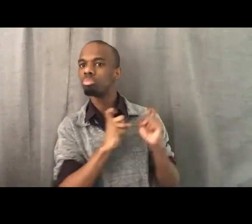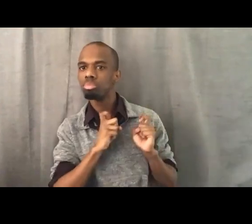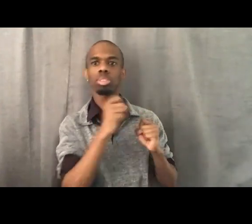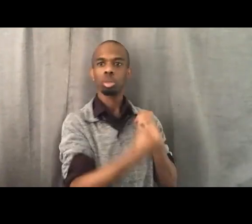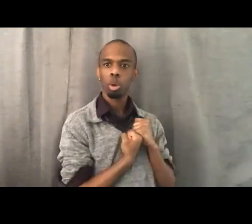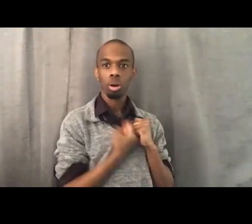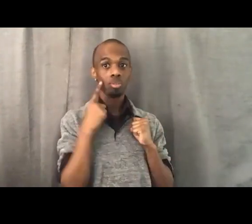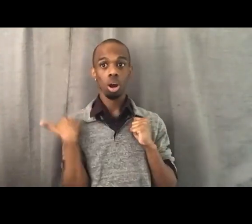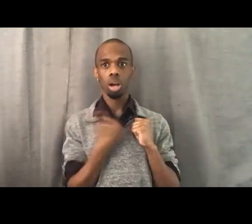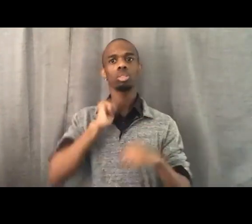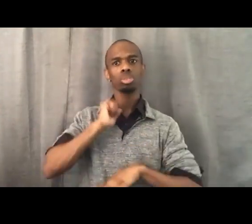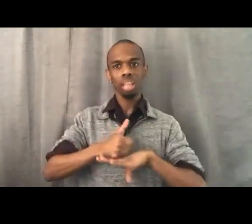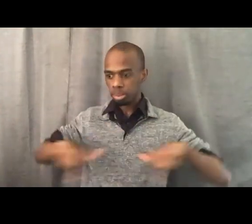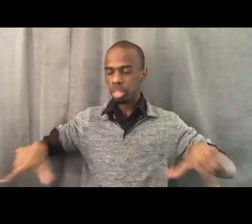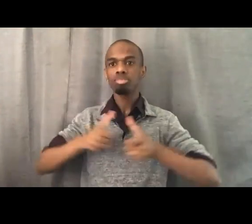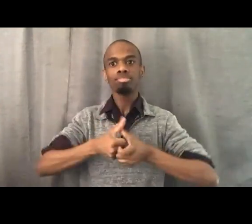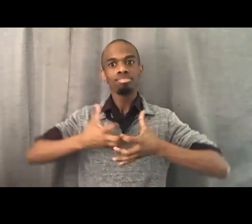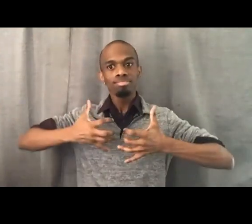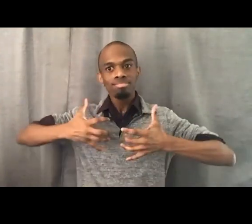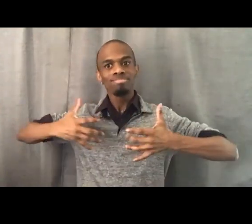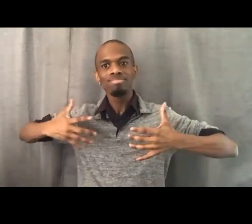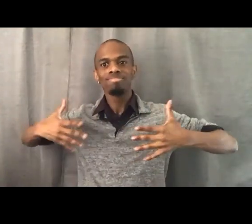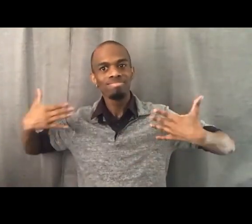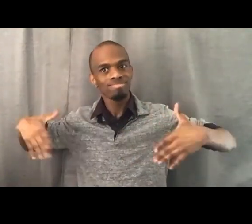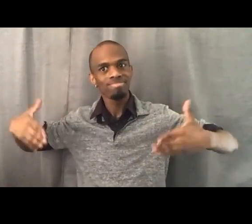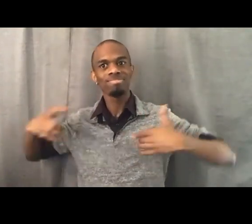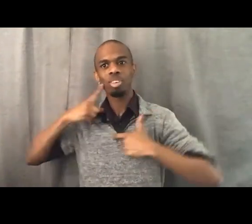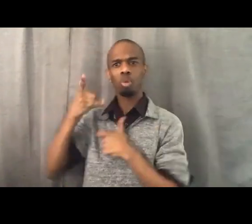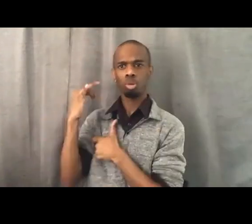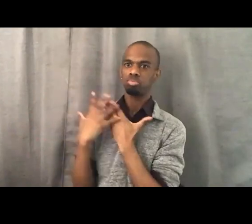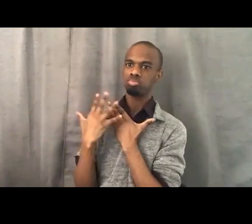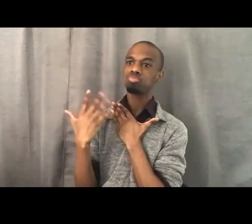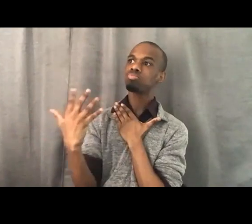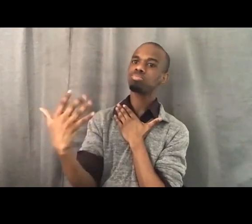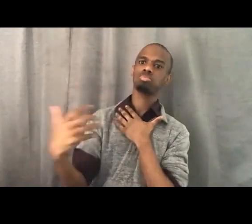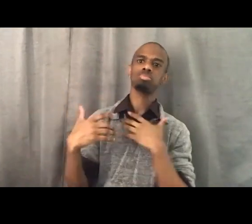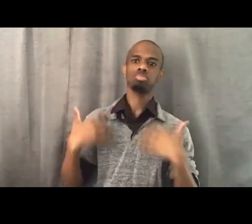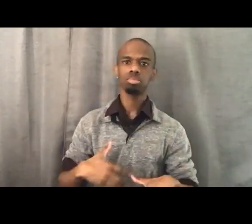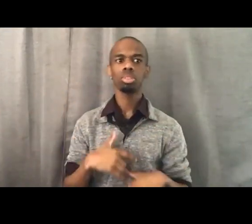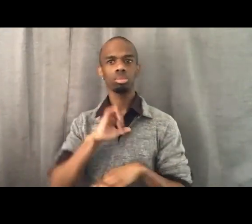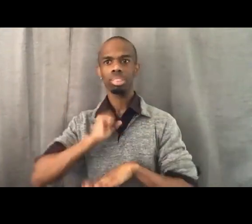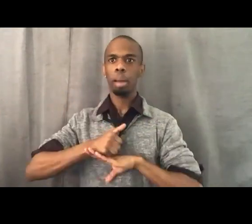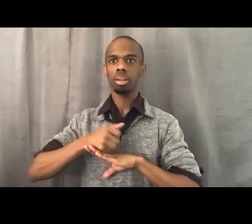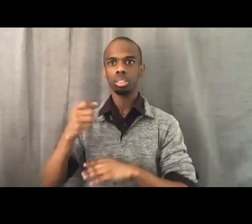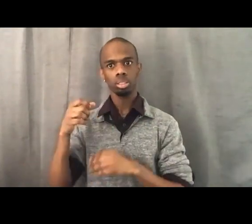so we can have a long-lasting institution that's around to fight for Black Freedom